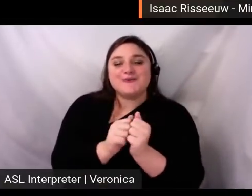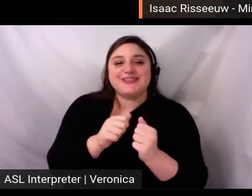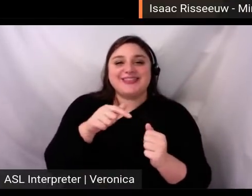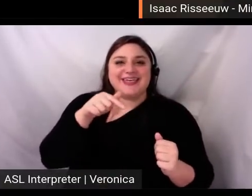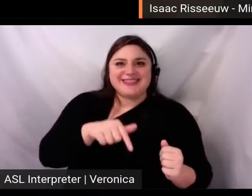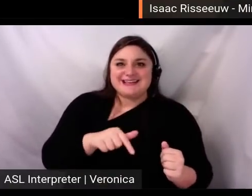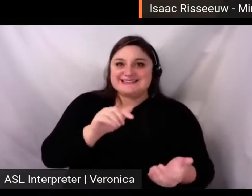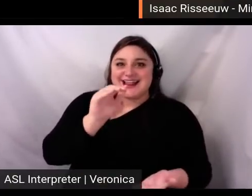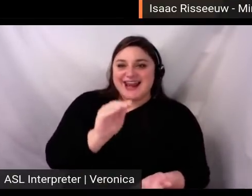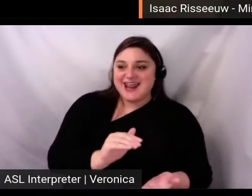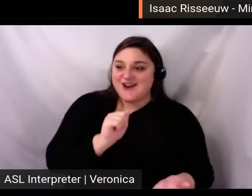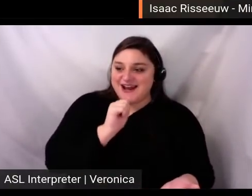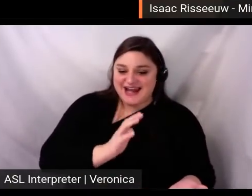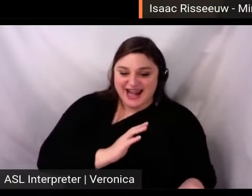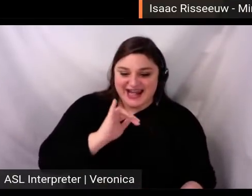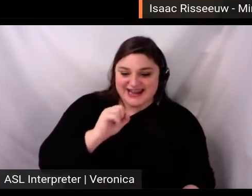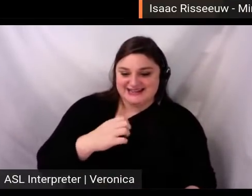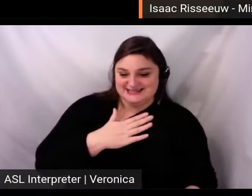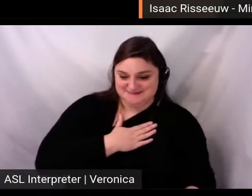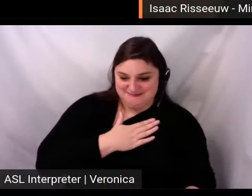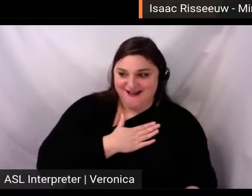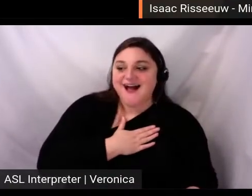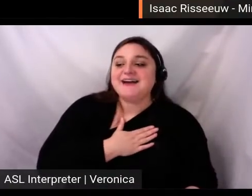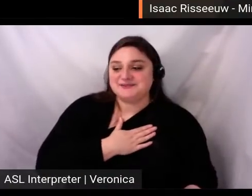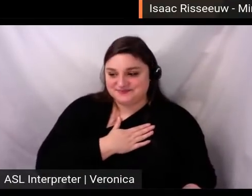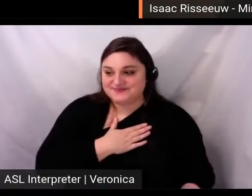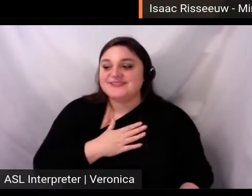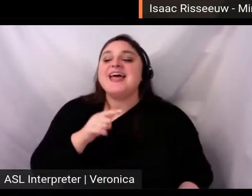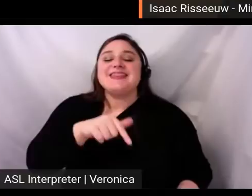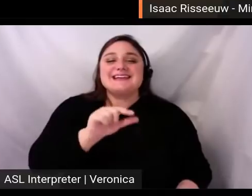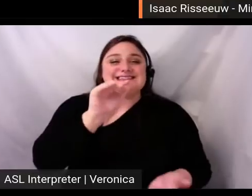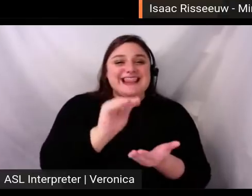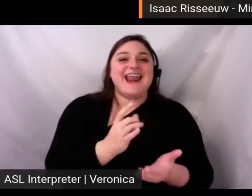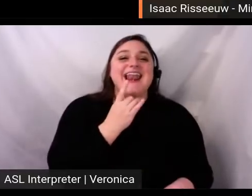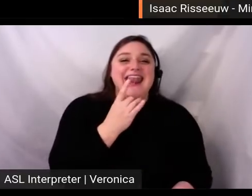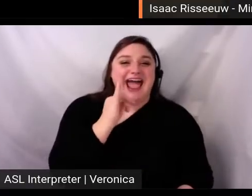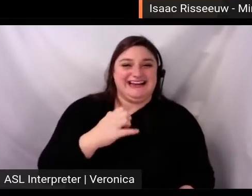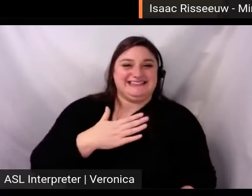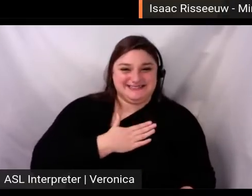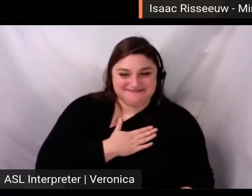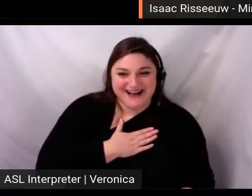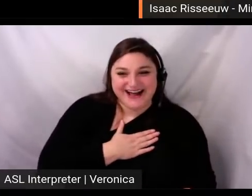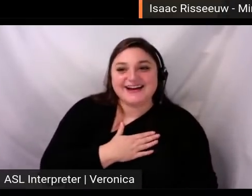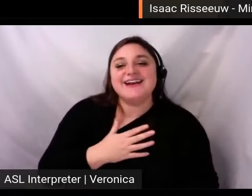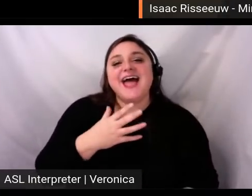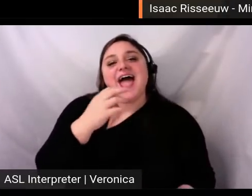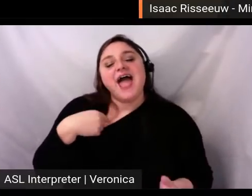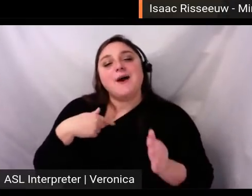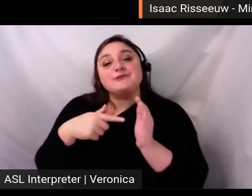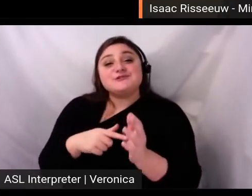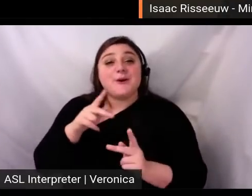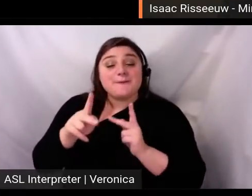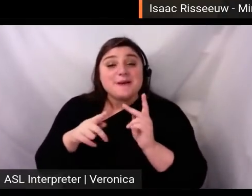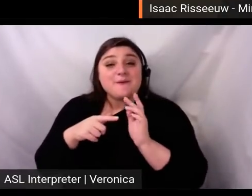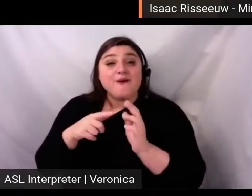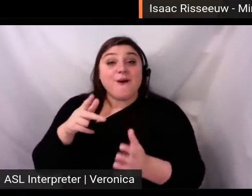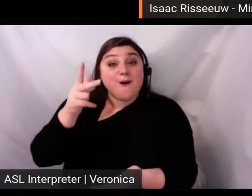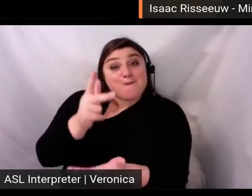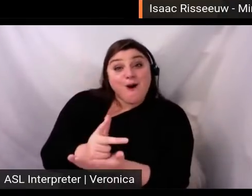up for anything brass ensemble led the way and recorded this physically distant performance from the back of their cars in a parking lot last March.